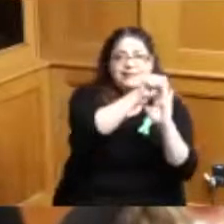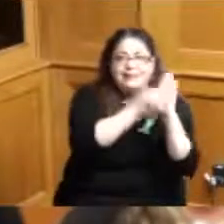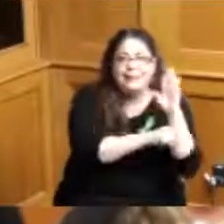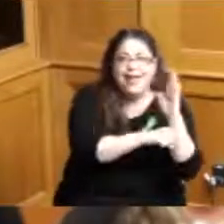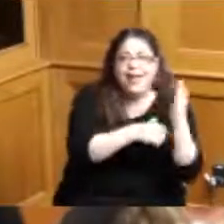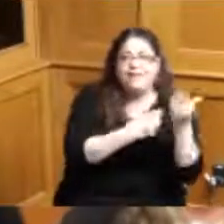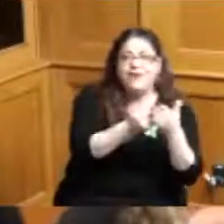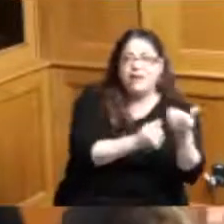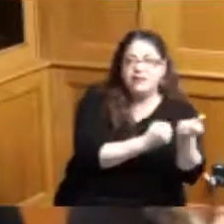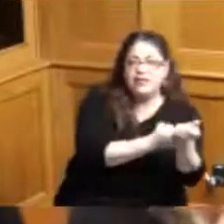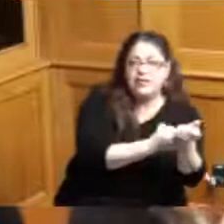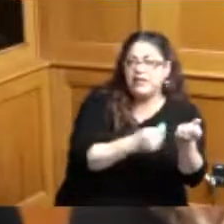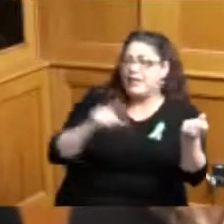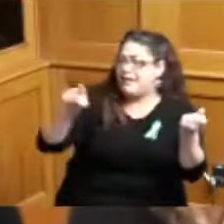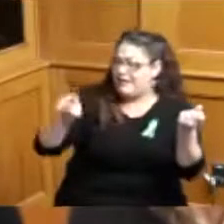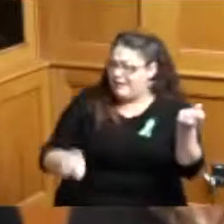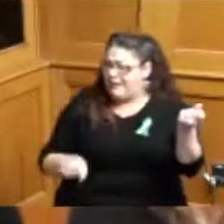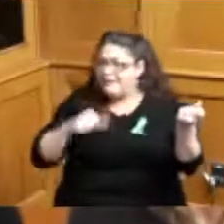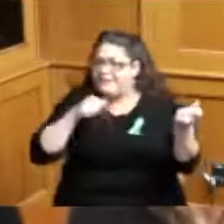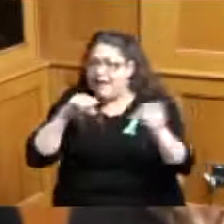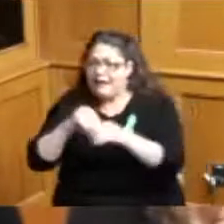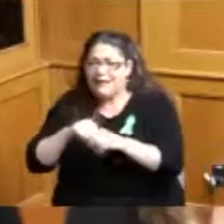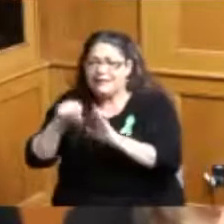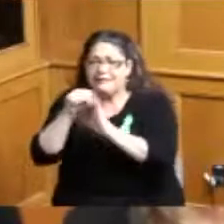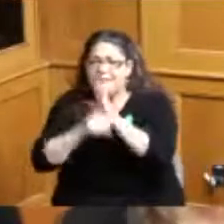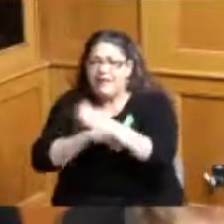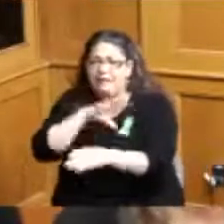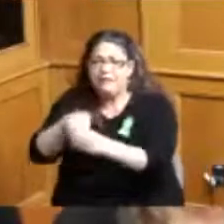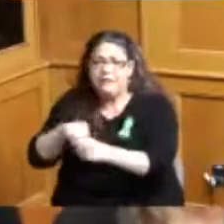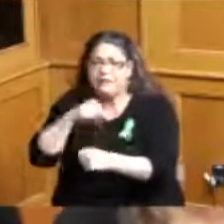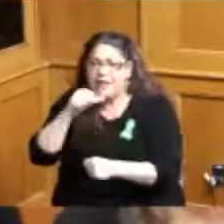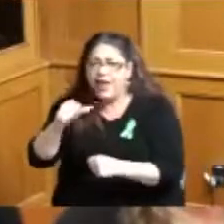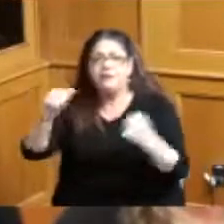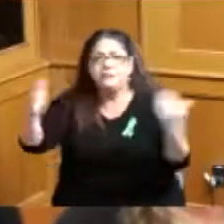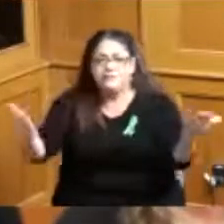and what could we do locally the way Franklin County in particular and some other counties